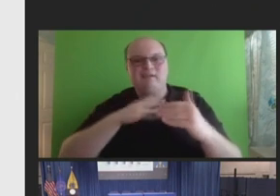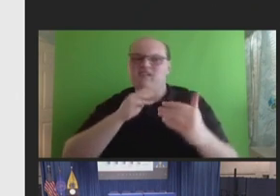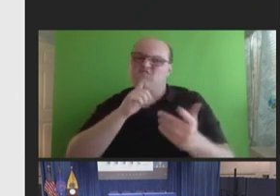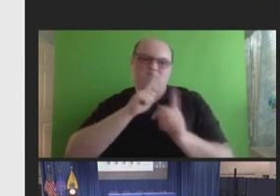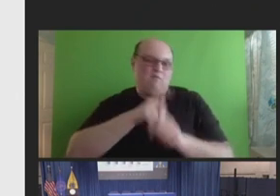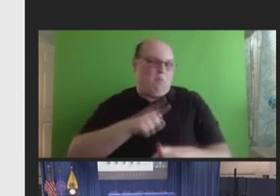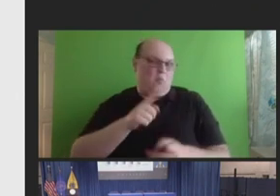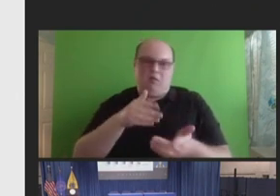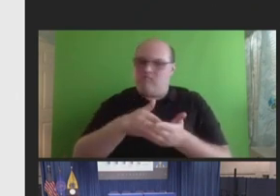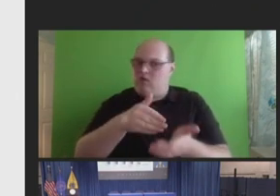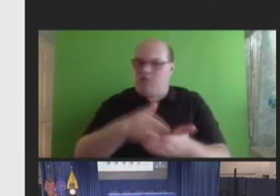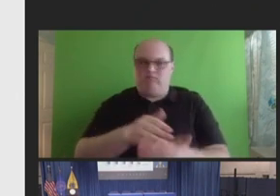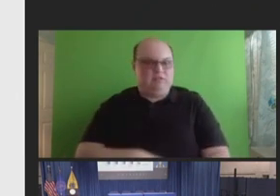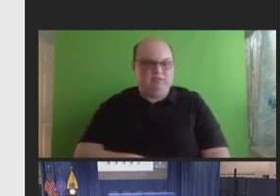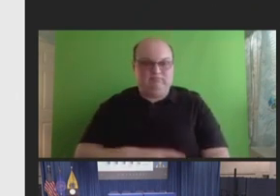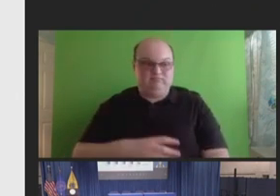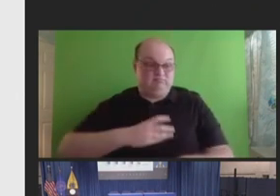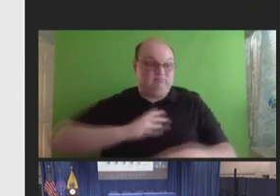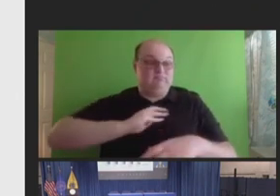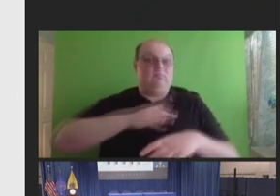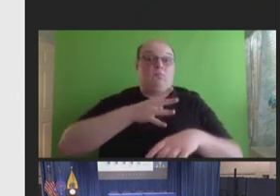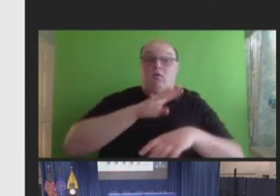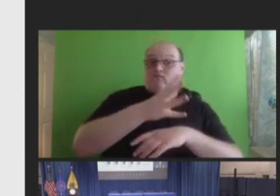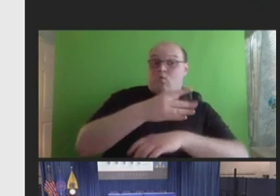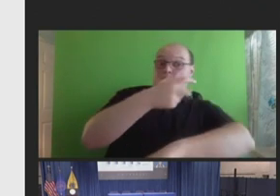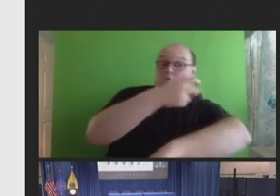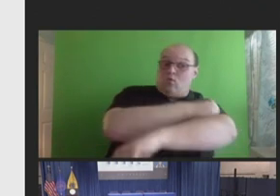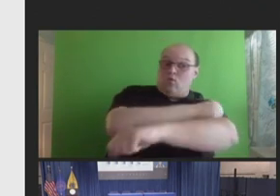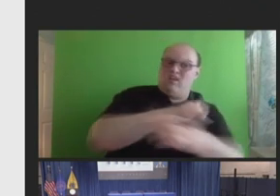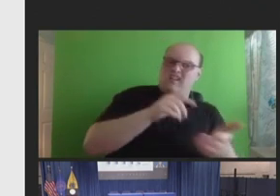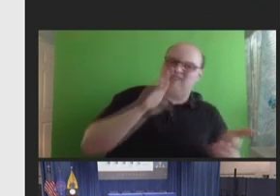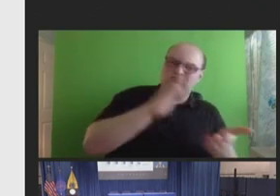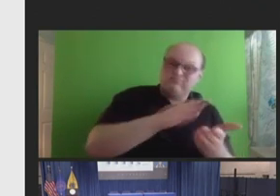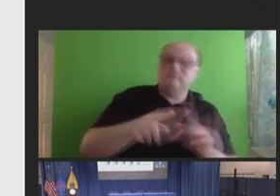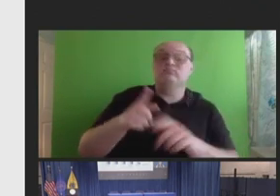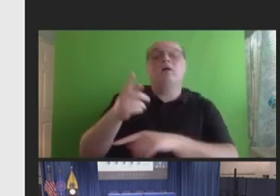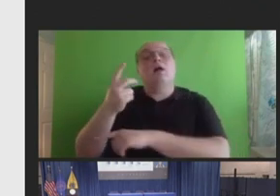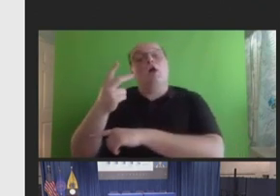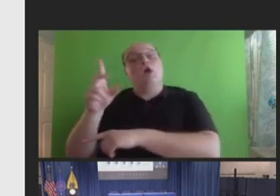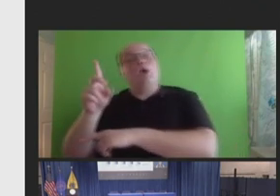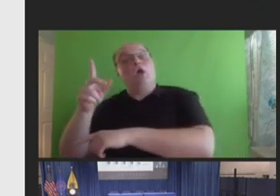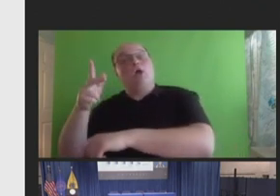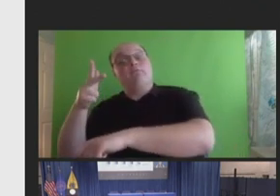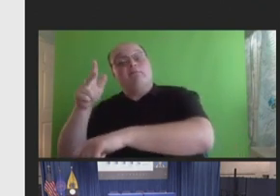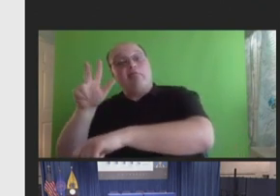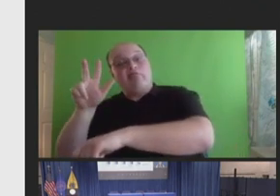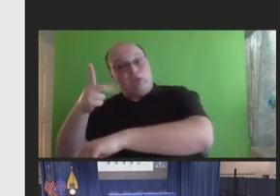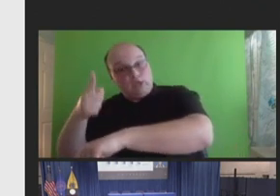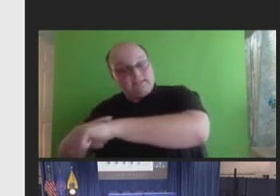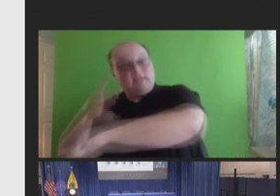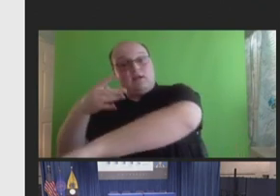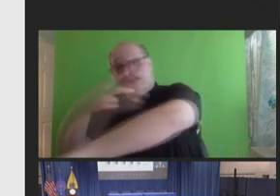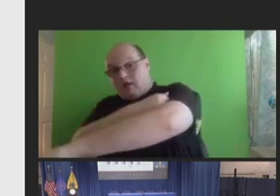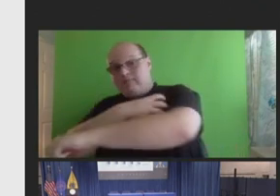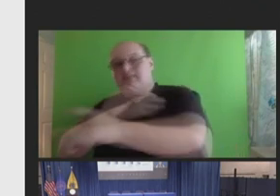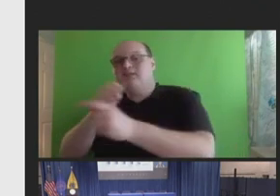after dose four than after dose three. Receipt of medical care was rarely reported and it